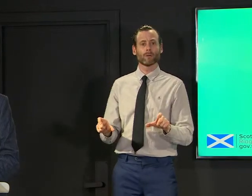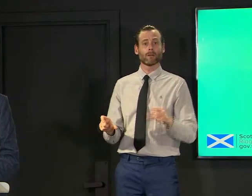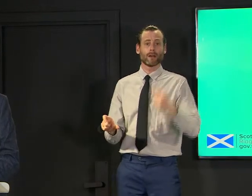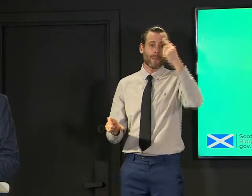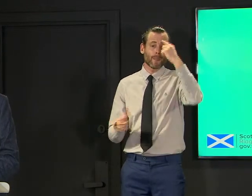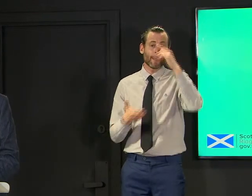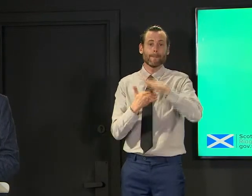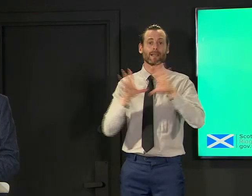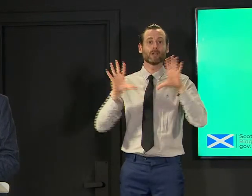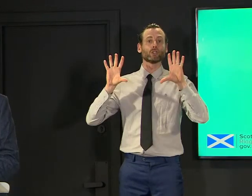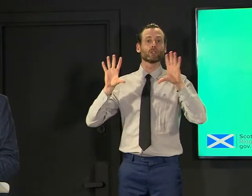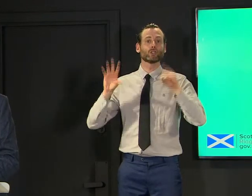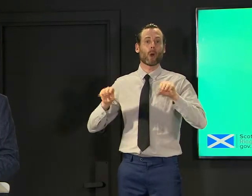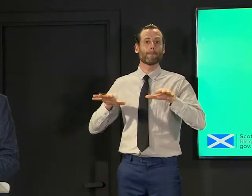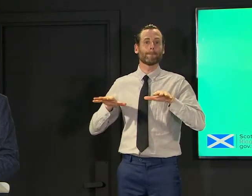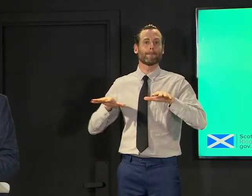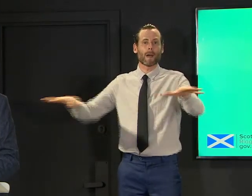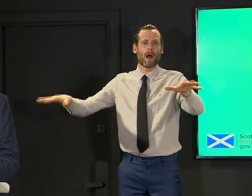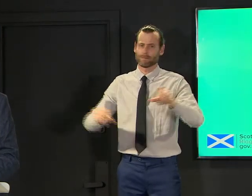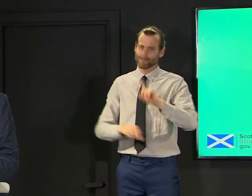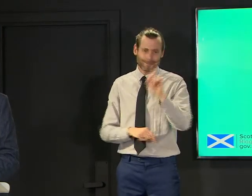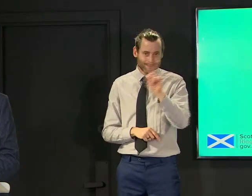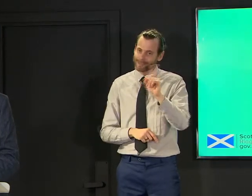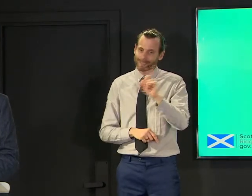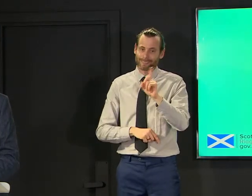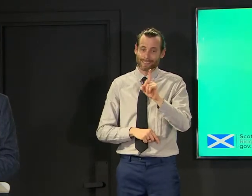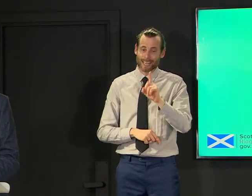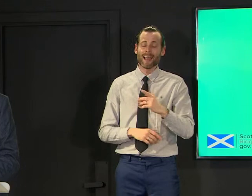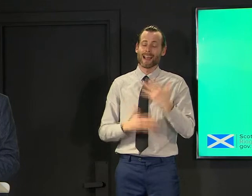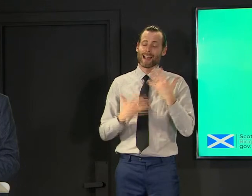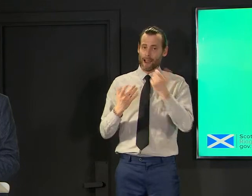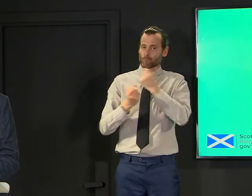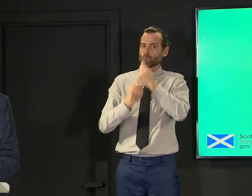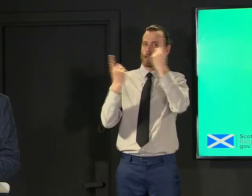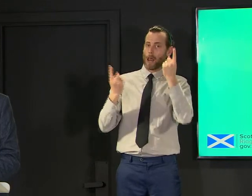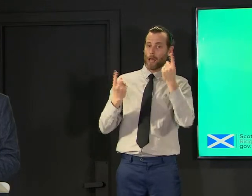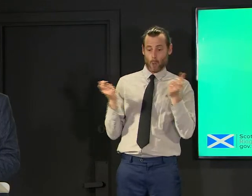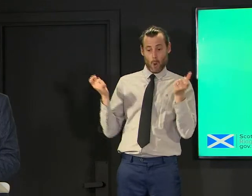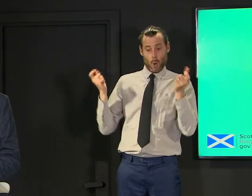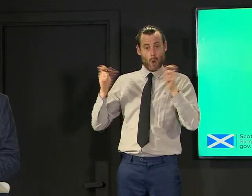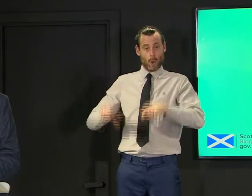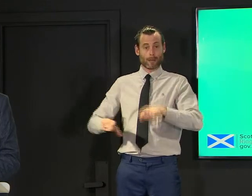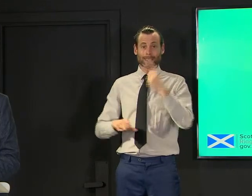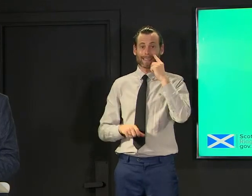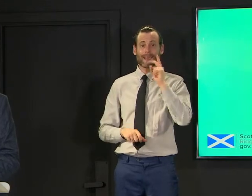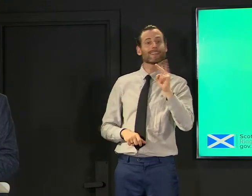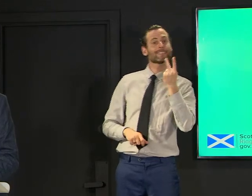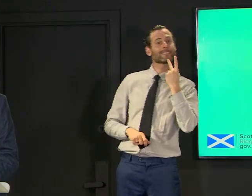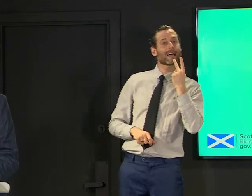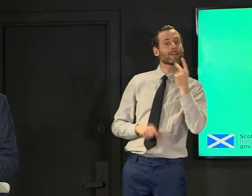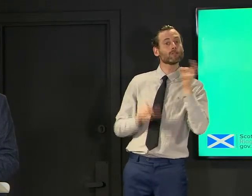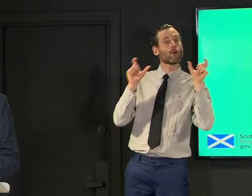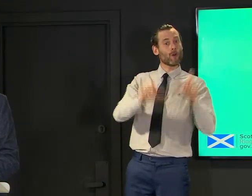its tracks the day you start it evidenced now by lockdown number two being very gradually affecting